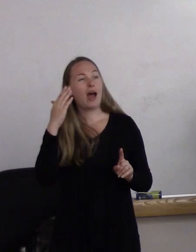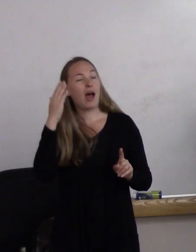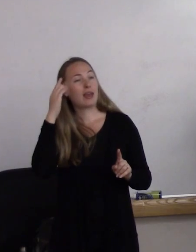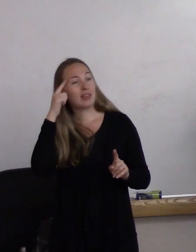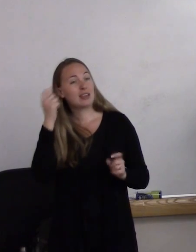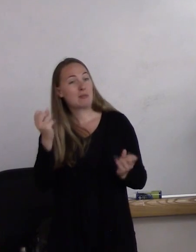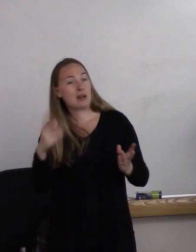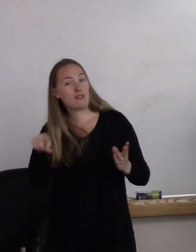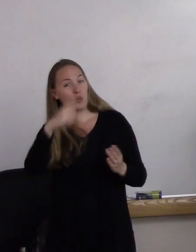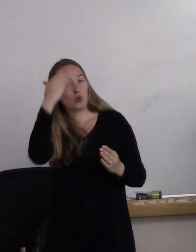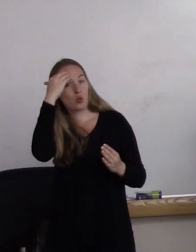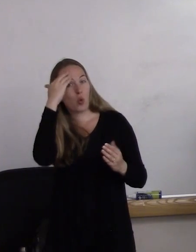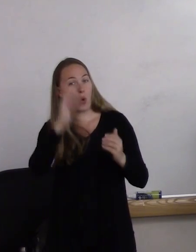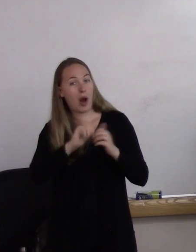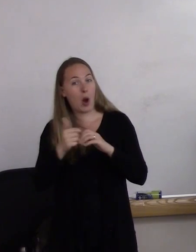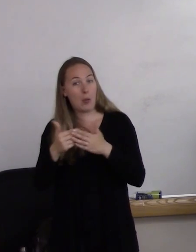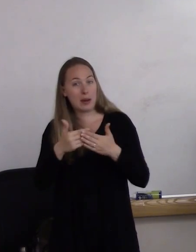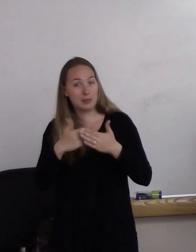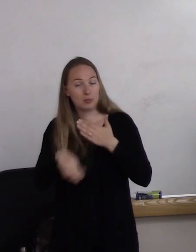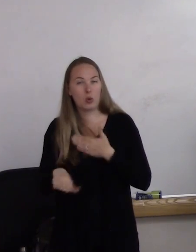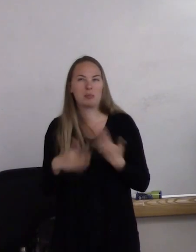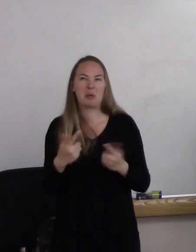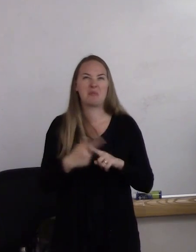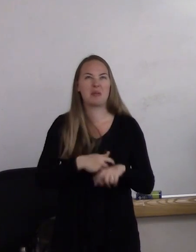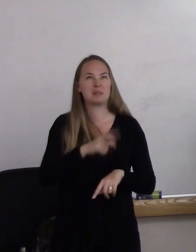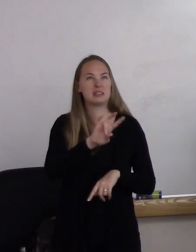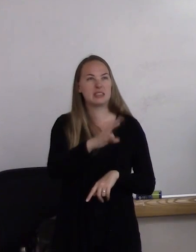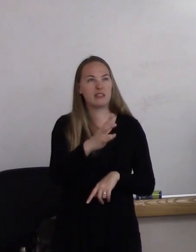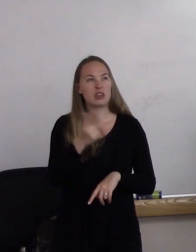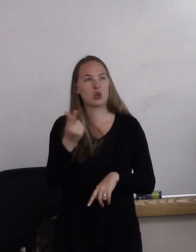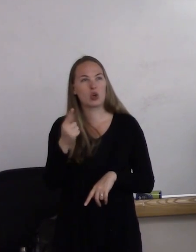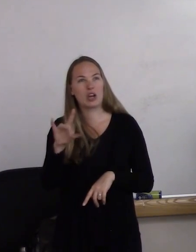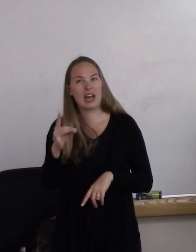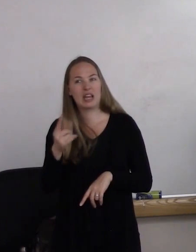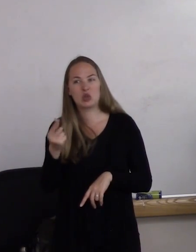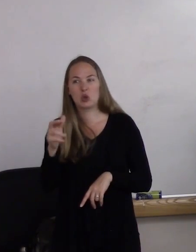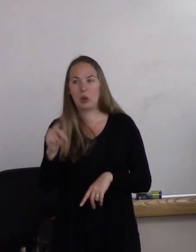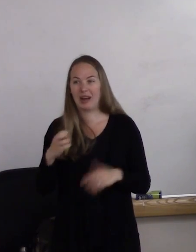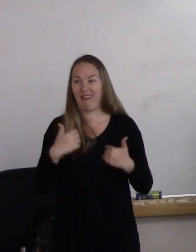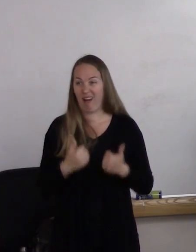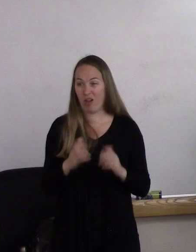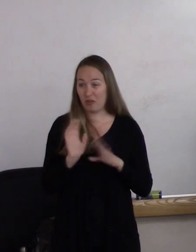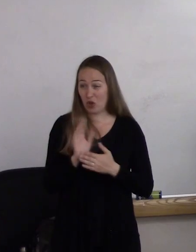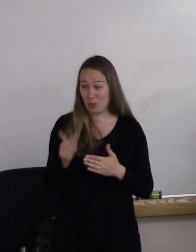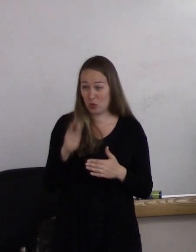from probably that seventh or eighth grade health film. Does anyone remember seeing that film?